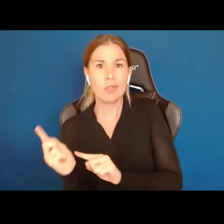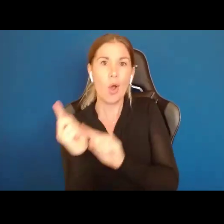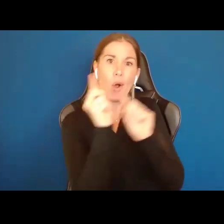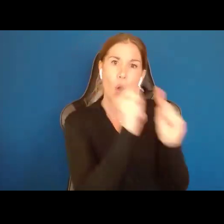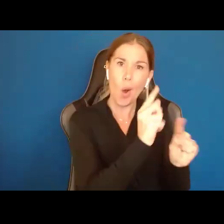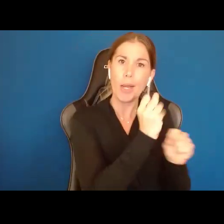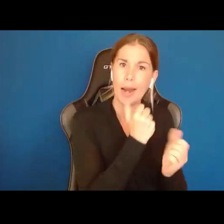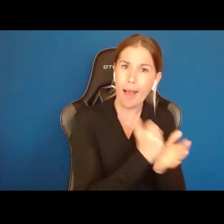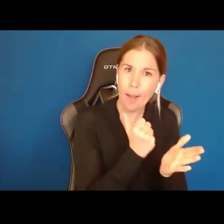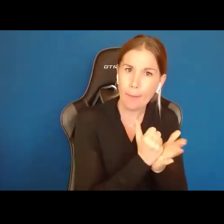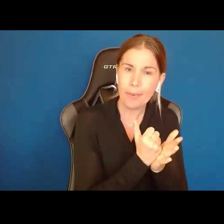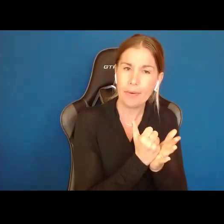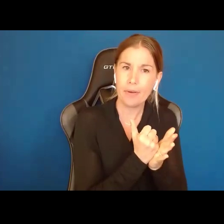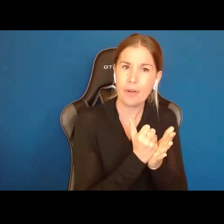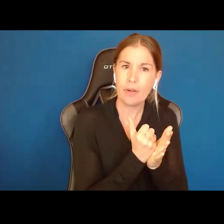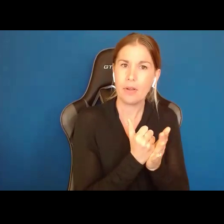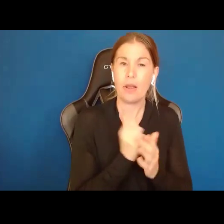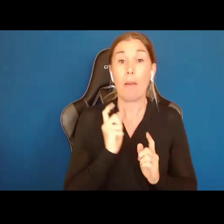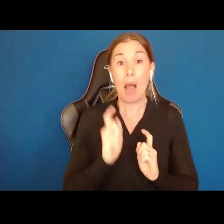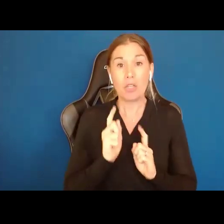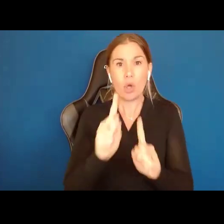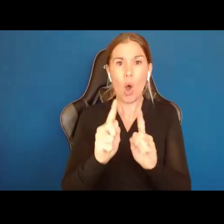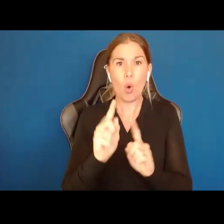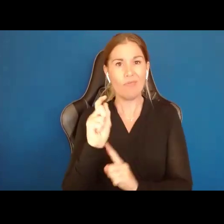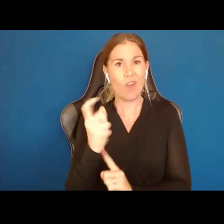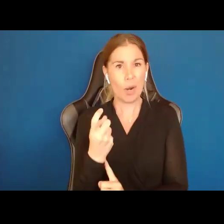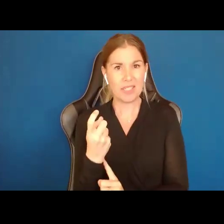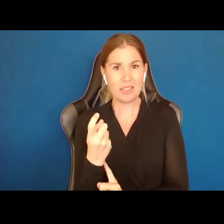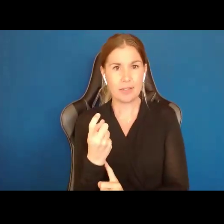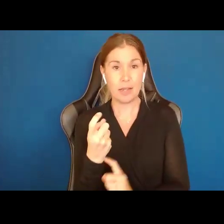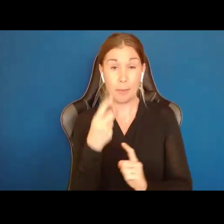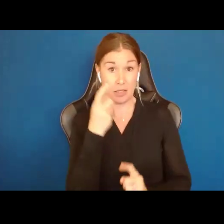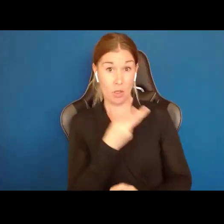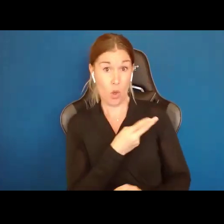You have go to the professional, you have to go to the pharmacist. That is the person that empowers you to manage